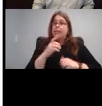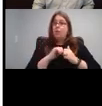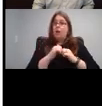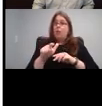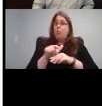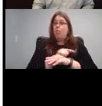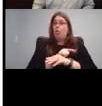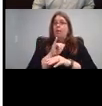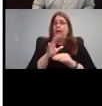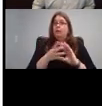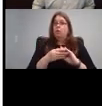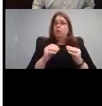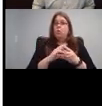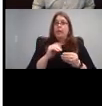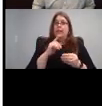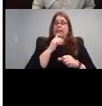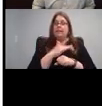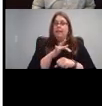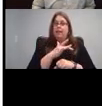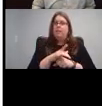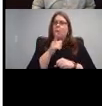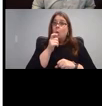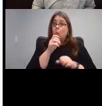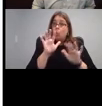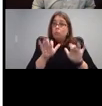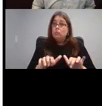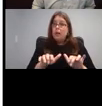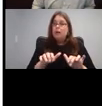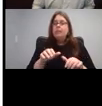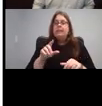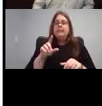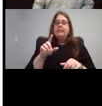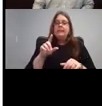put together by the deaf hearing communication center.